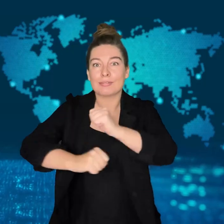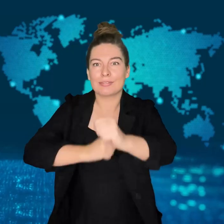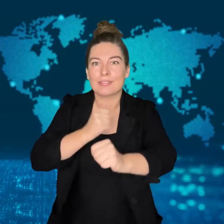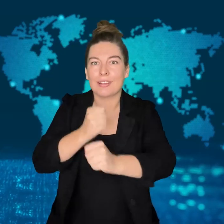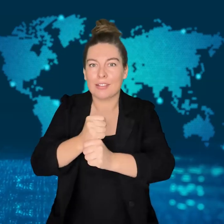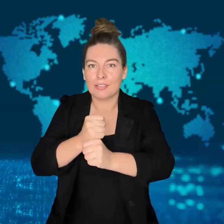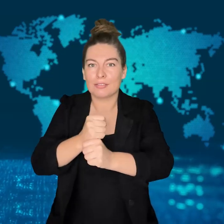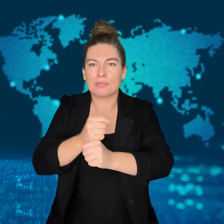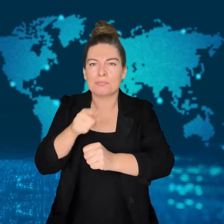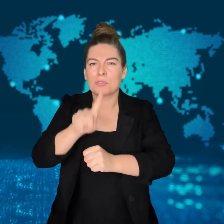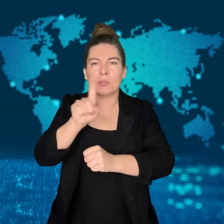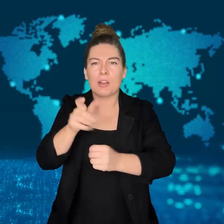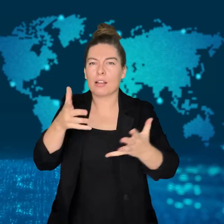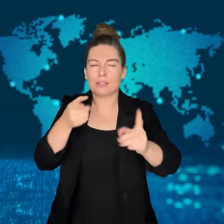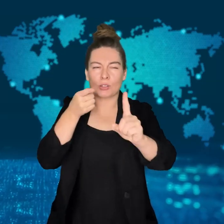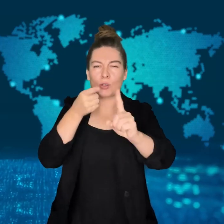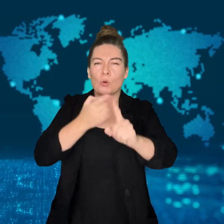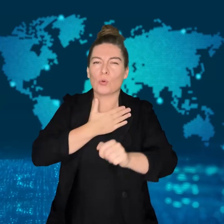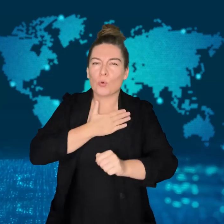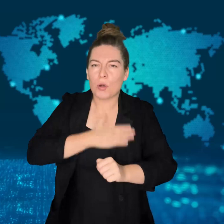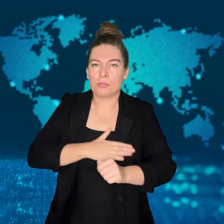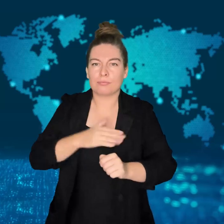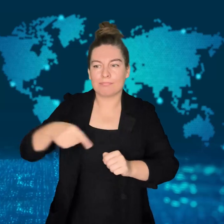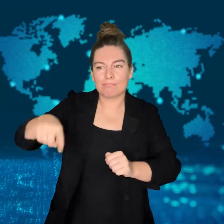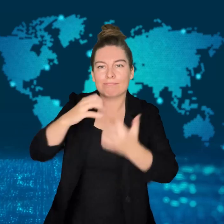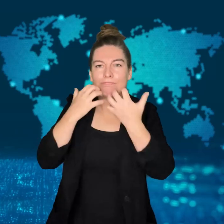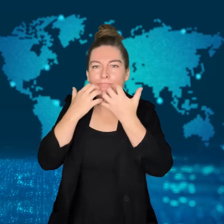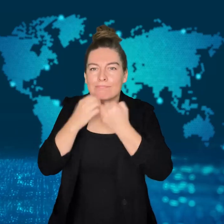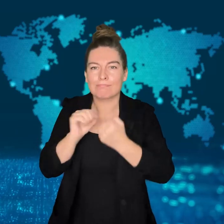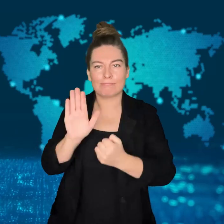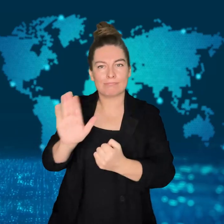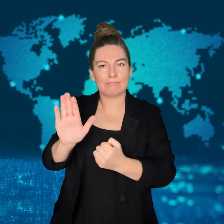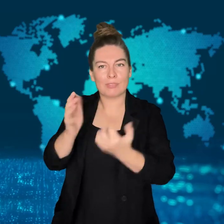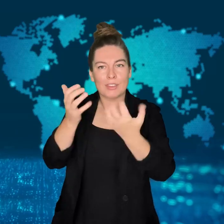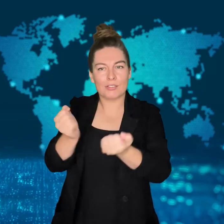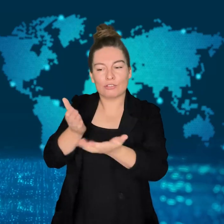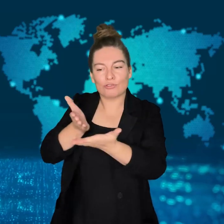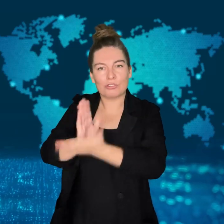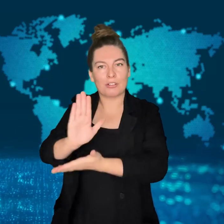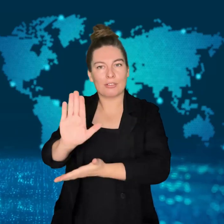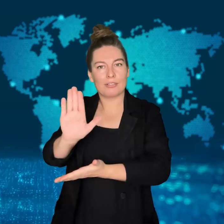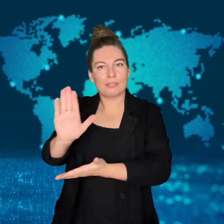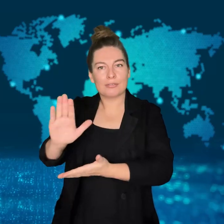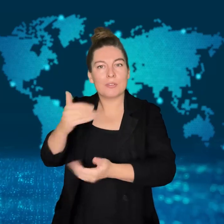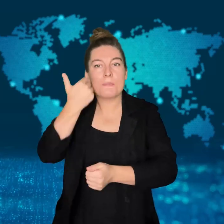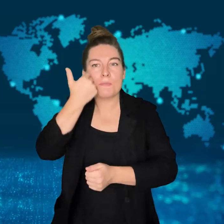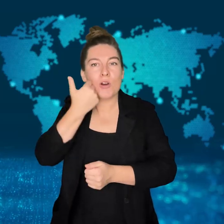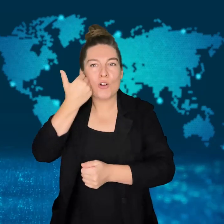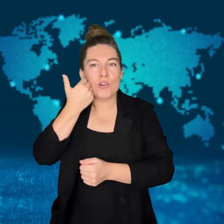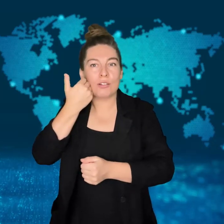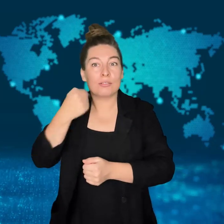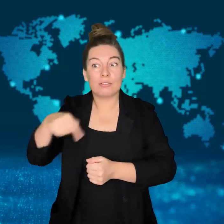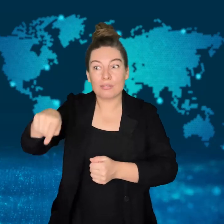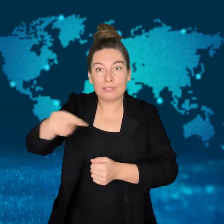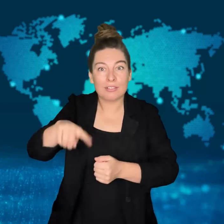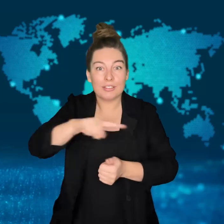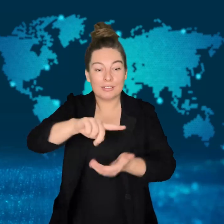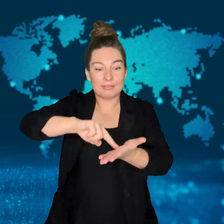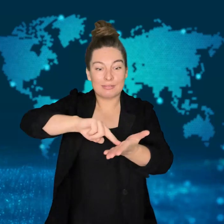It enabled the Māori to continue to live in New Zealand as Māori